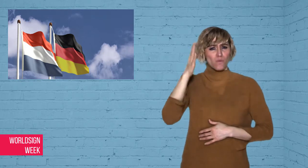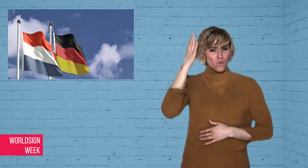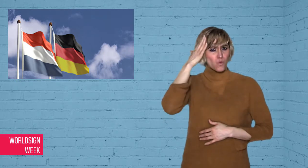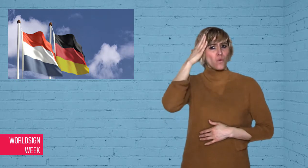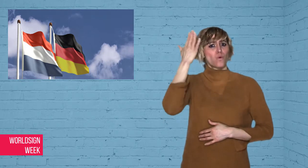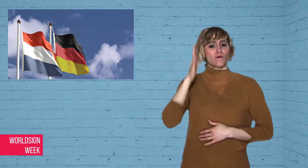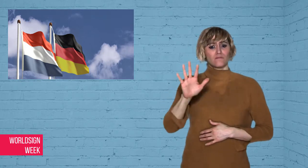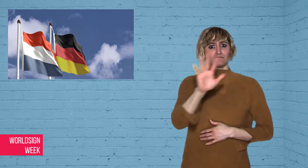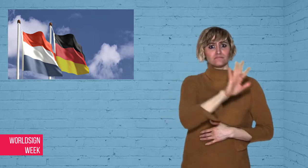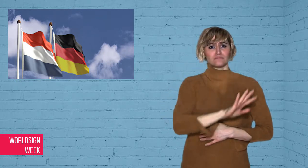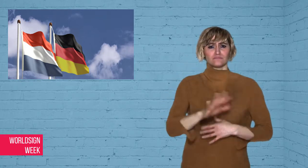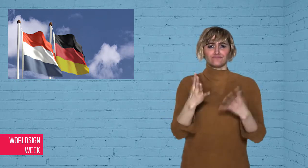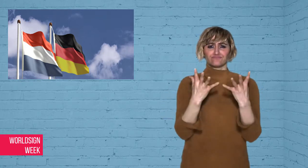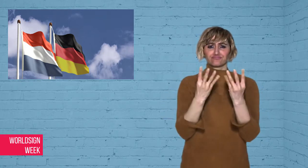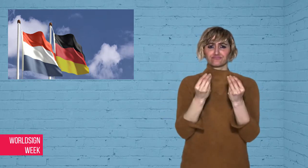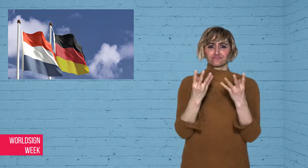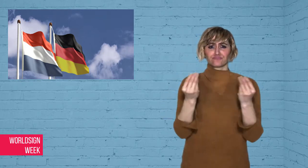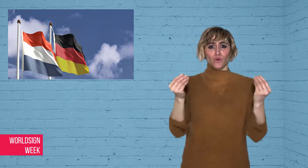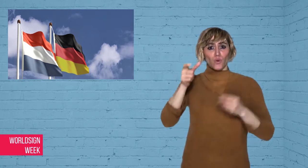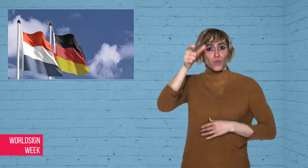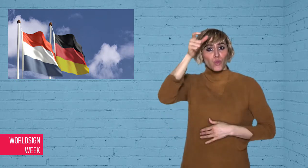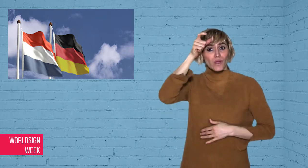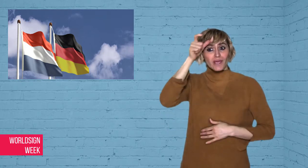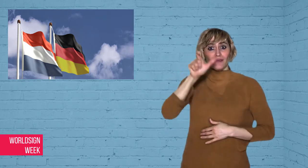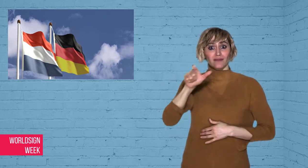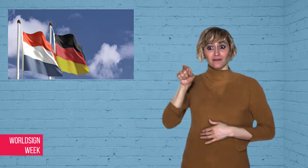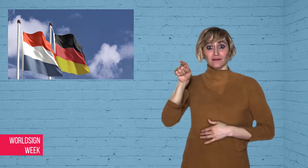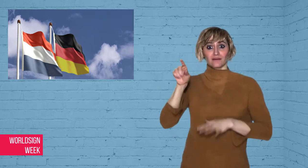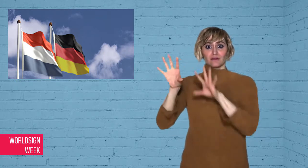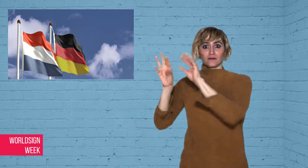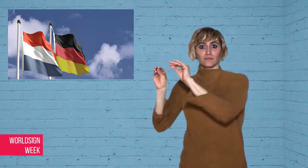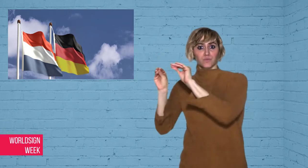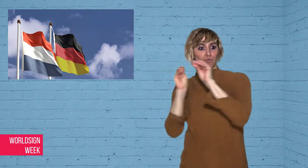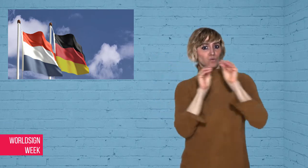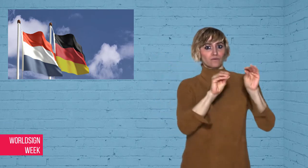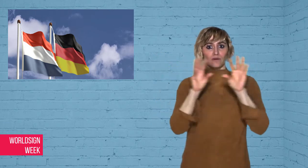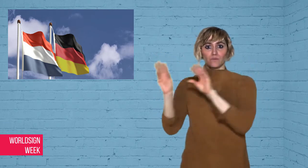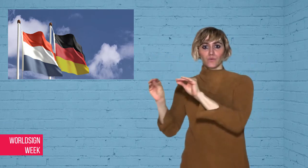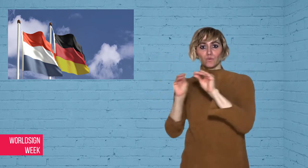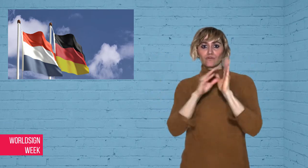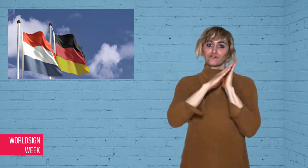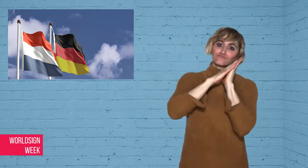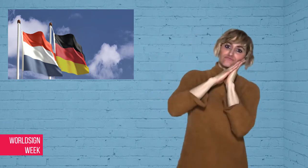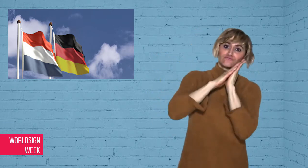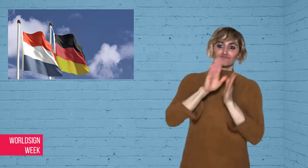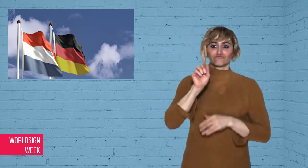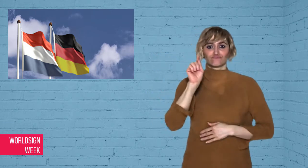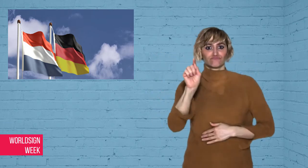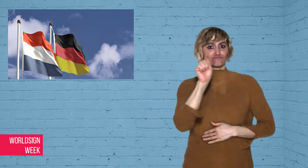to increase support among millions of